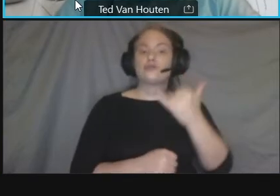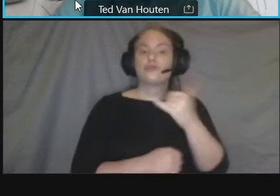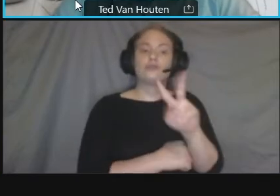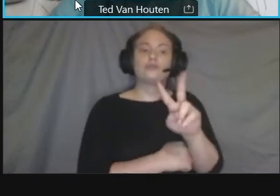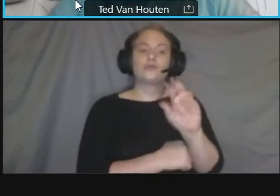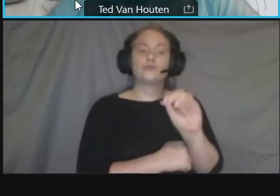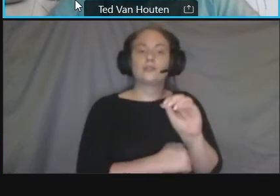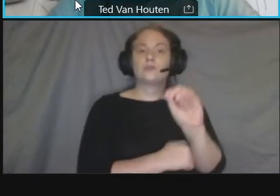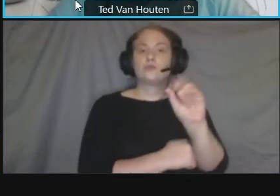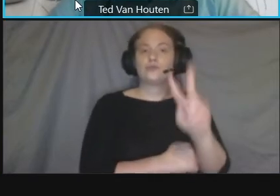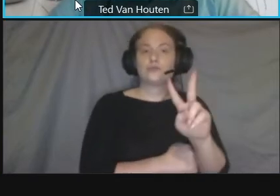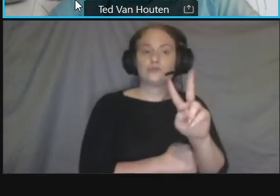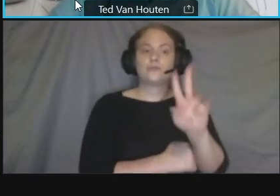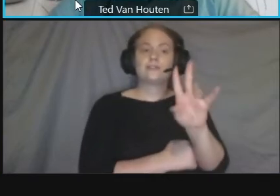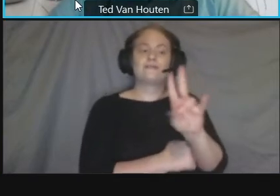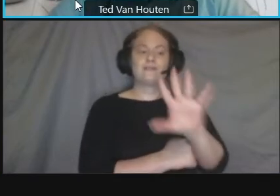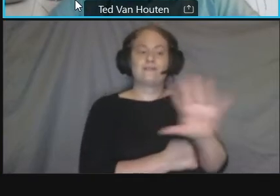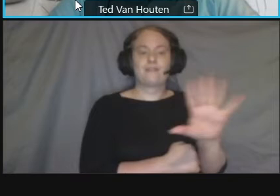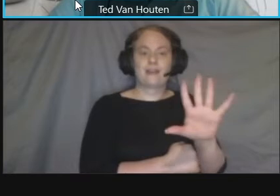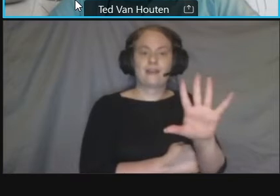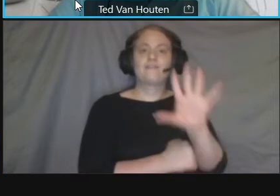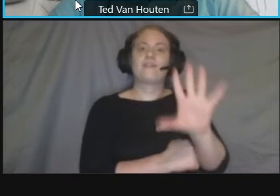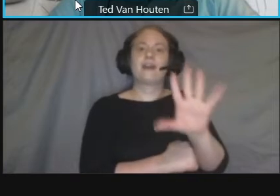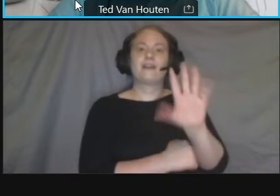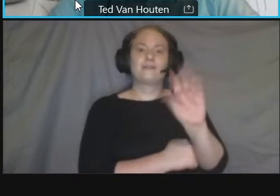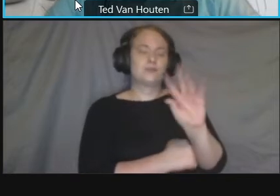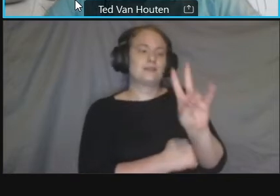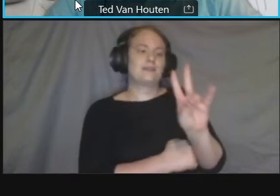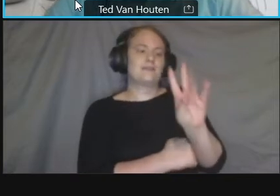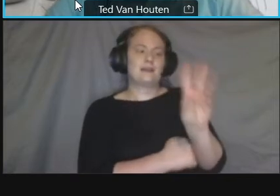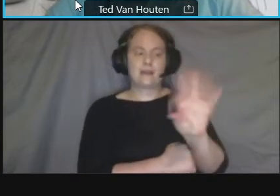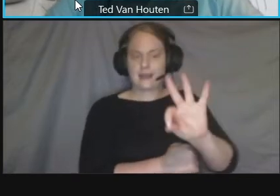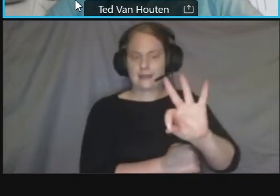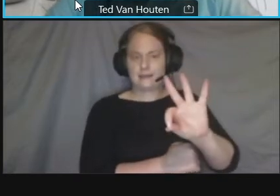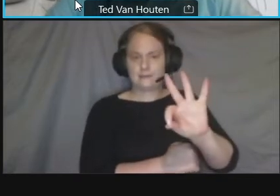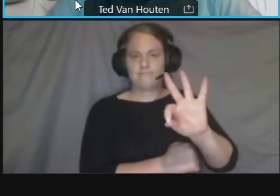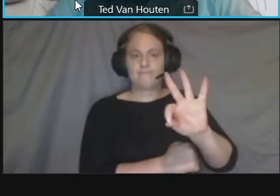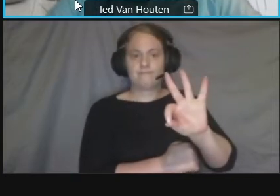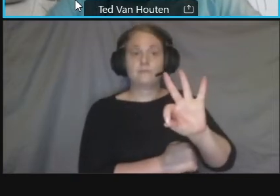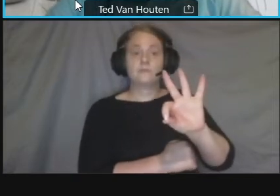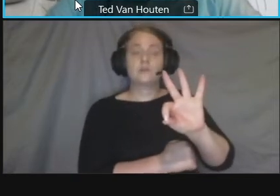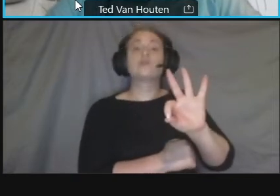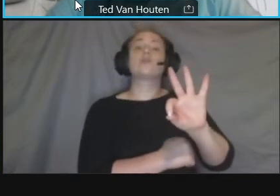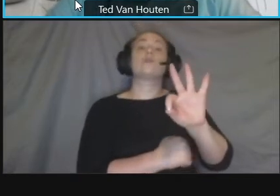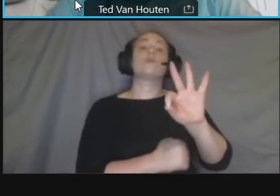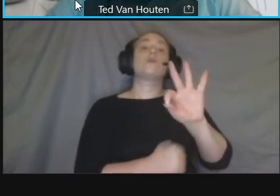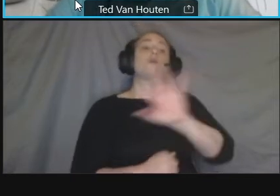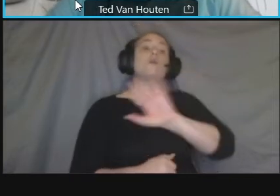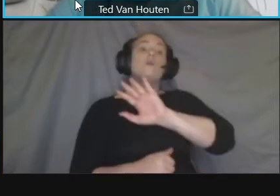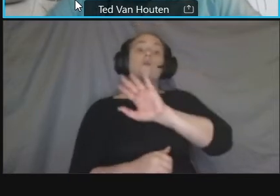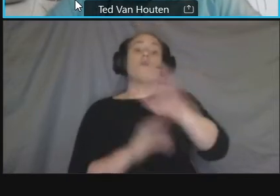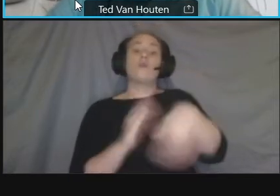um so everyone is on mute um and you can't unmute yourself um we cannot mute you during the question